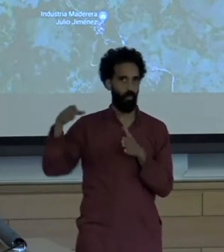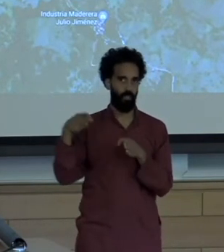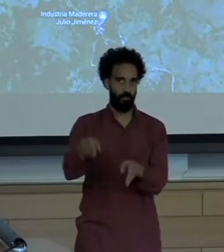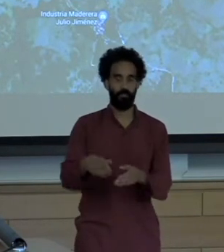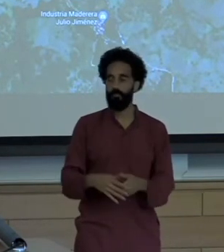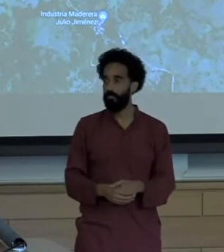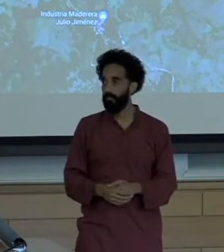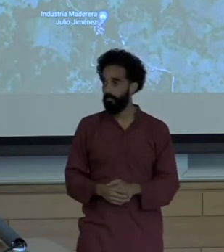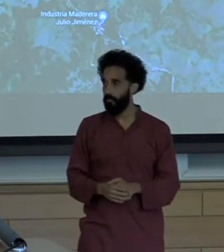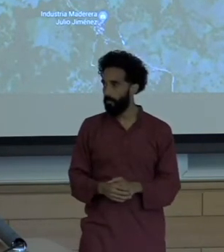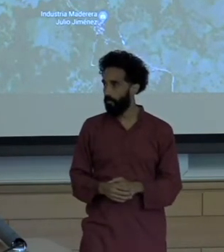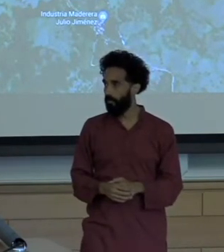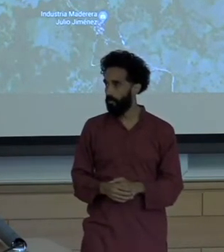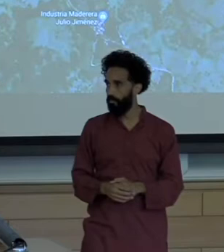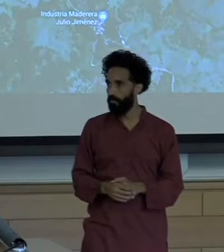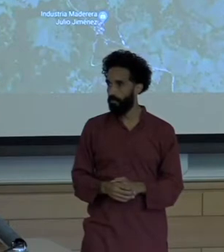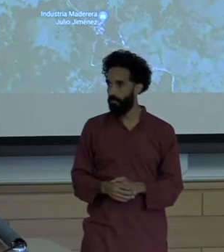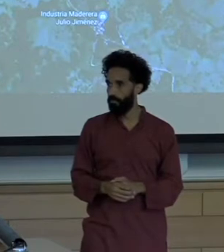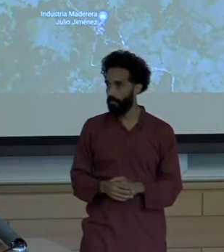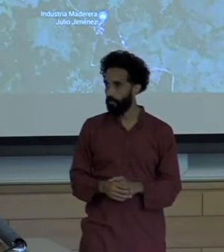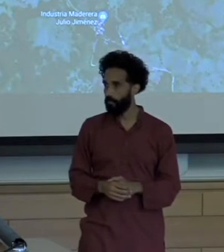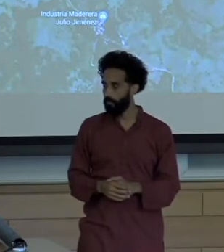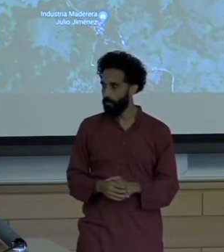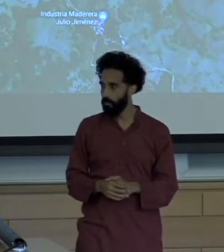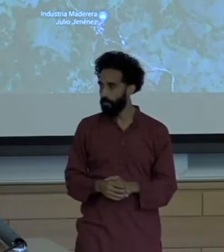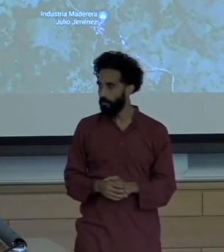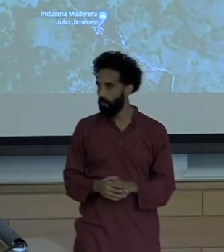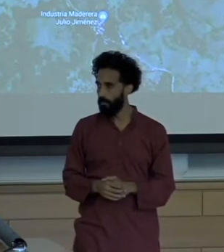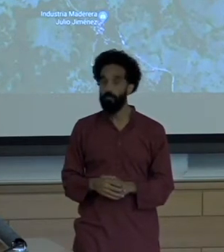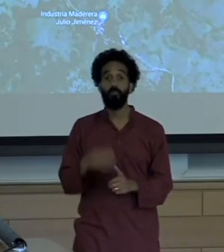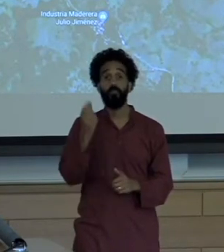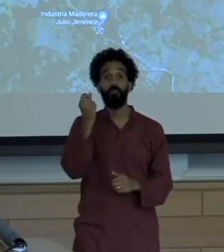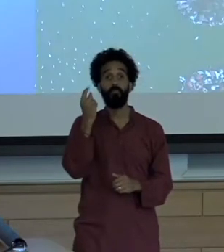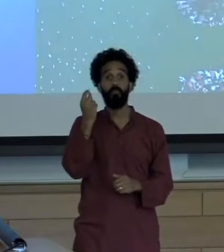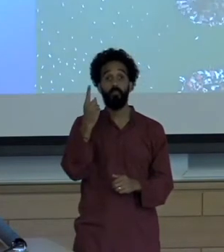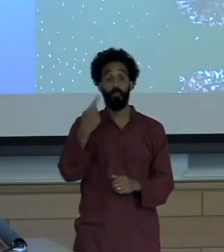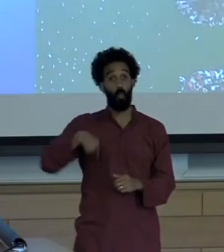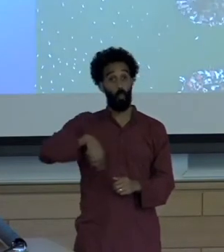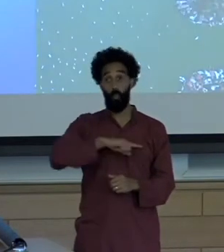But before we get too comfortable with the notion that this is all happening in Latin America. I'm gonna come back to Miami, right?